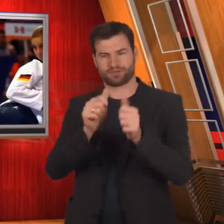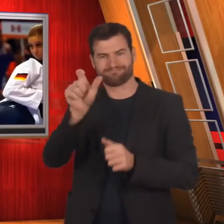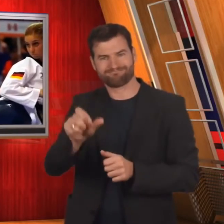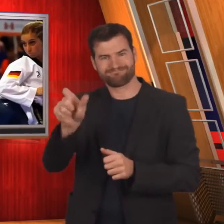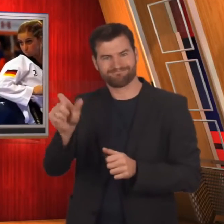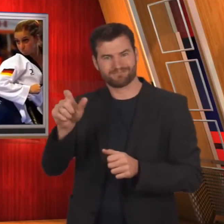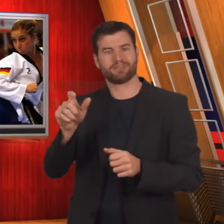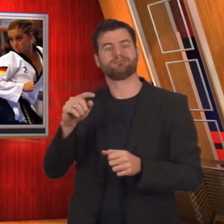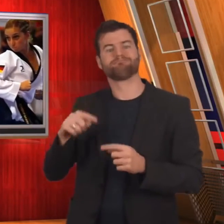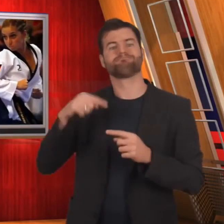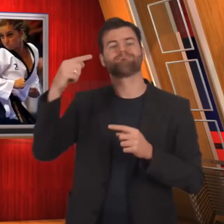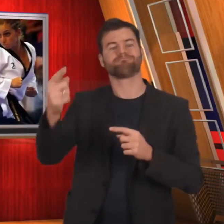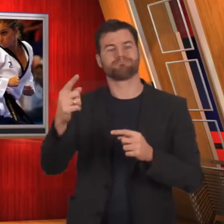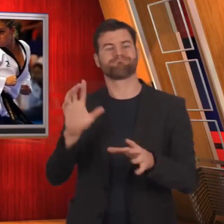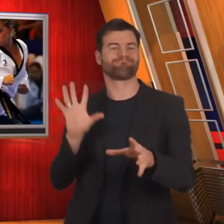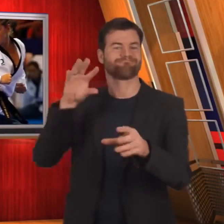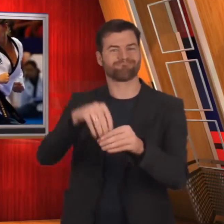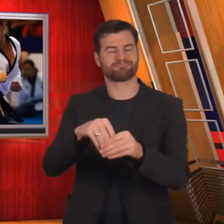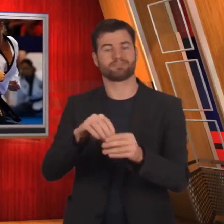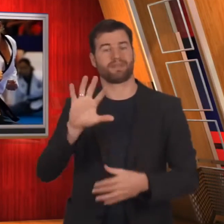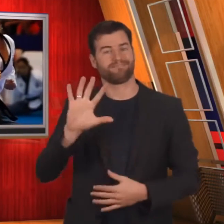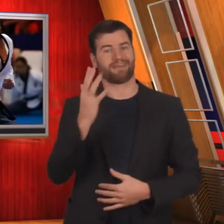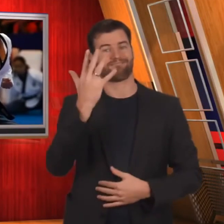athletes will be included at the 5th World